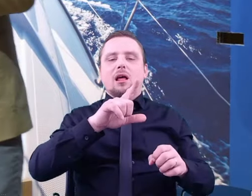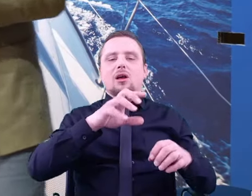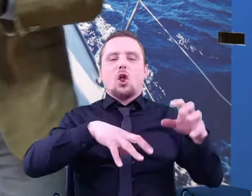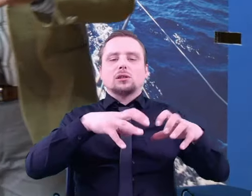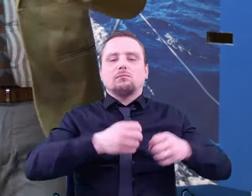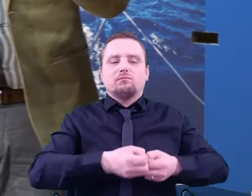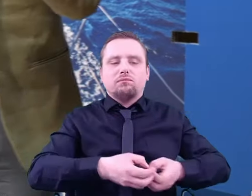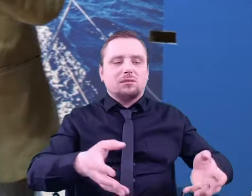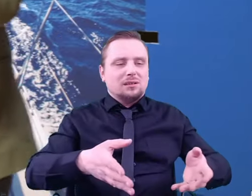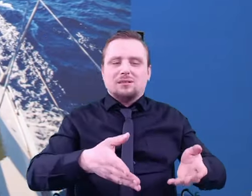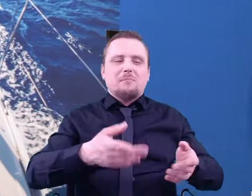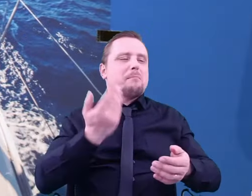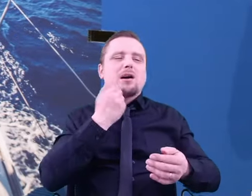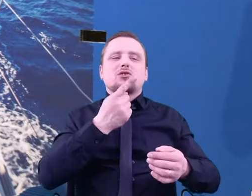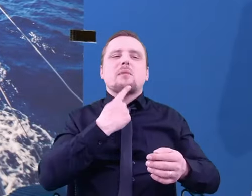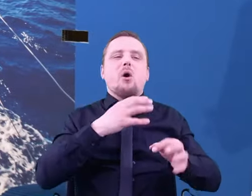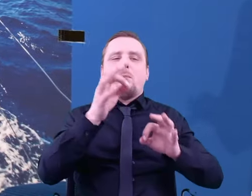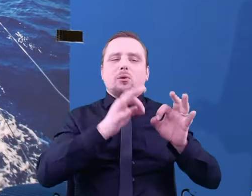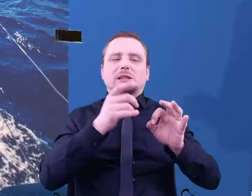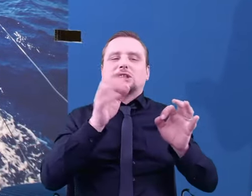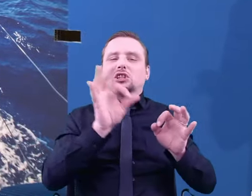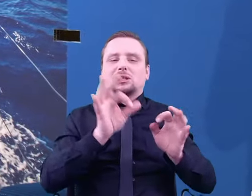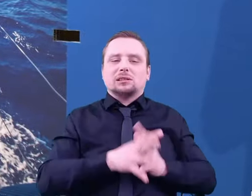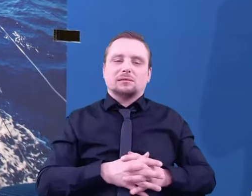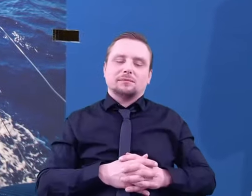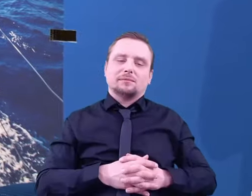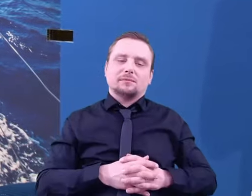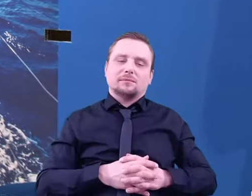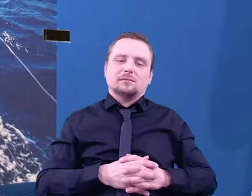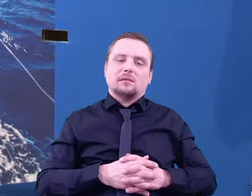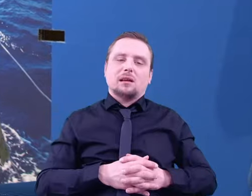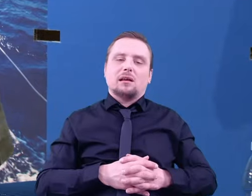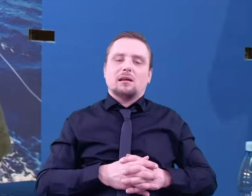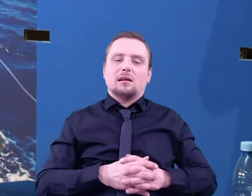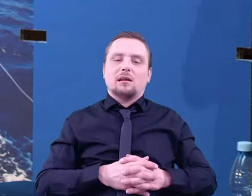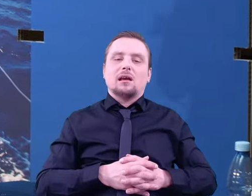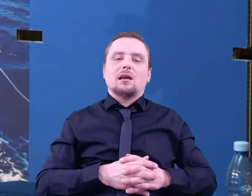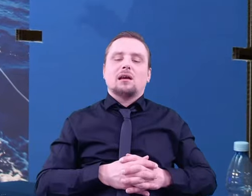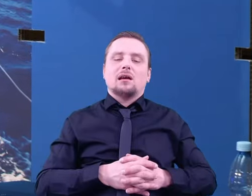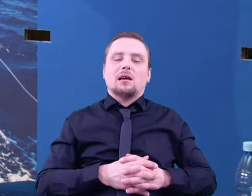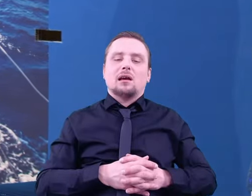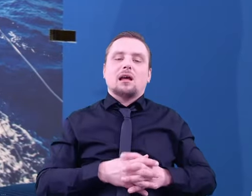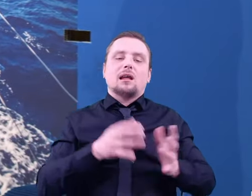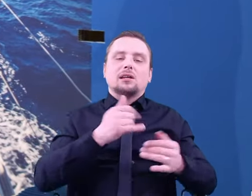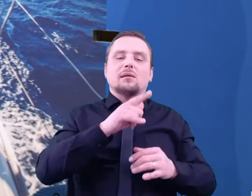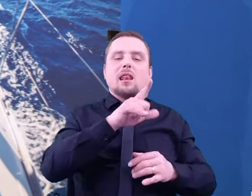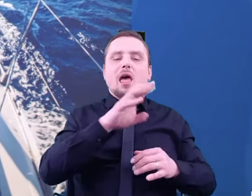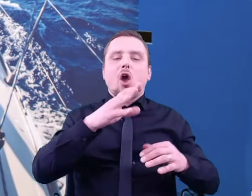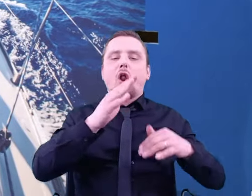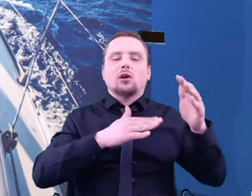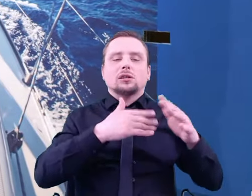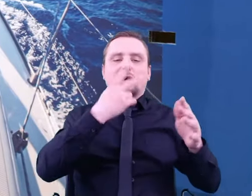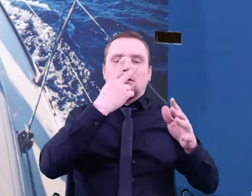However, if we observed a formation of greater gatherings of those Lego bricks,